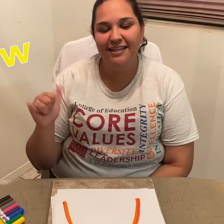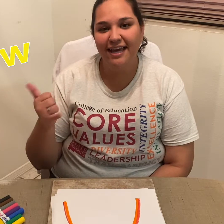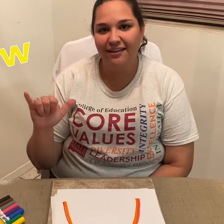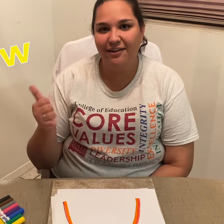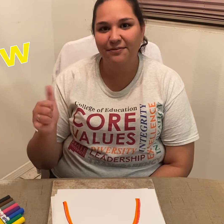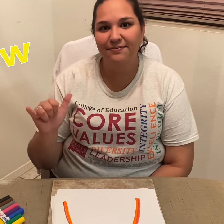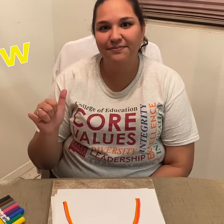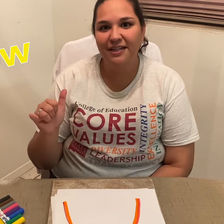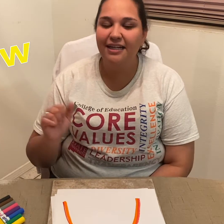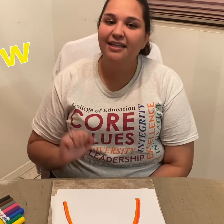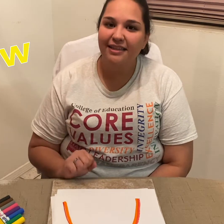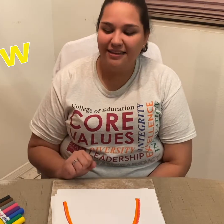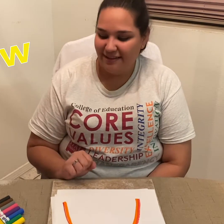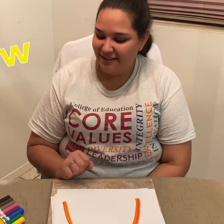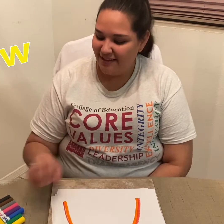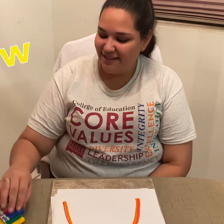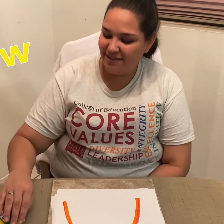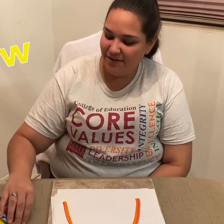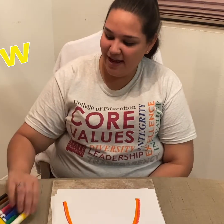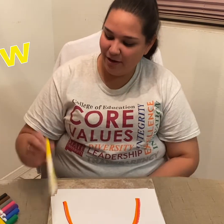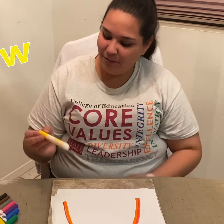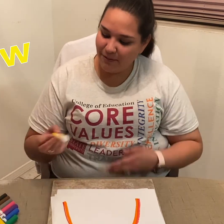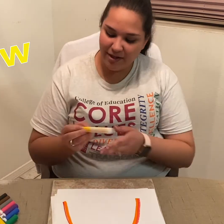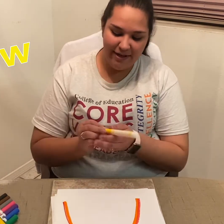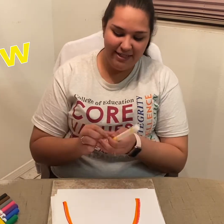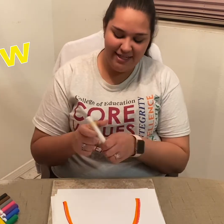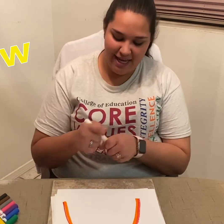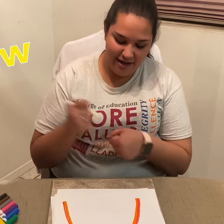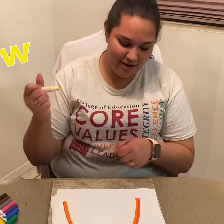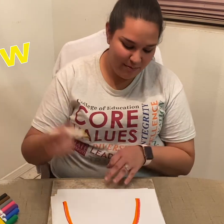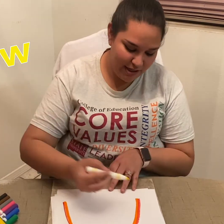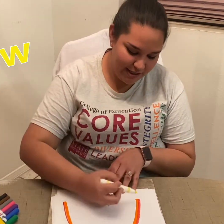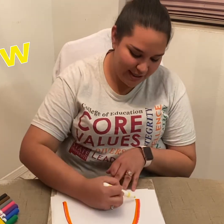*Signs 'yellow'* So, now we're going to take our marker